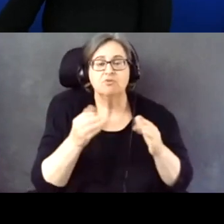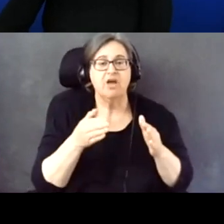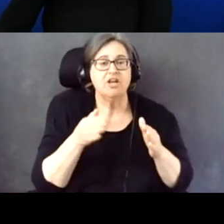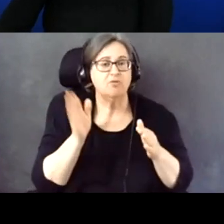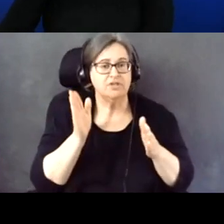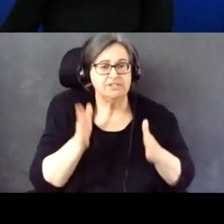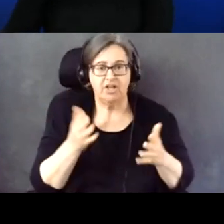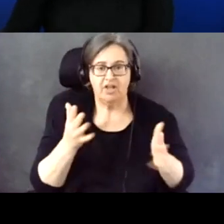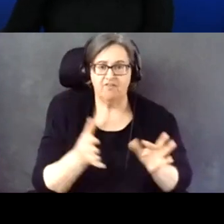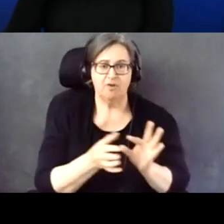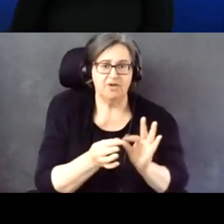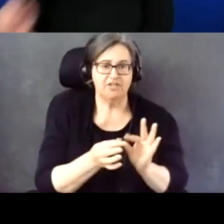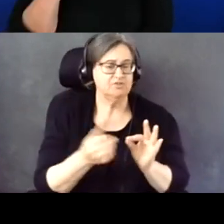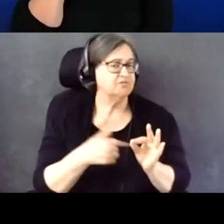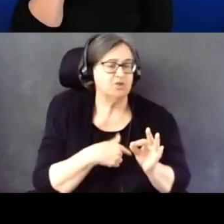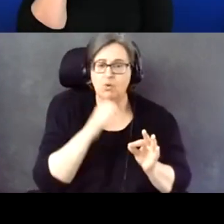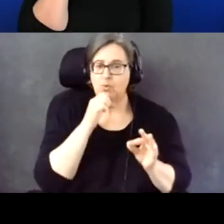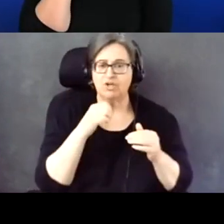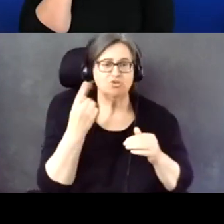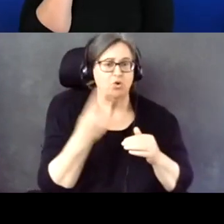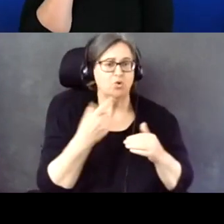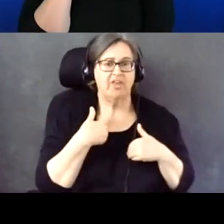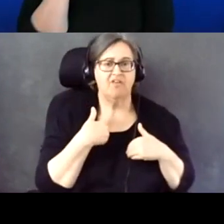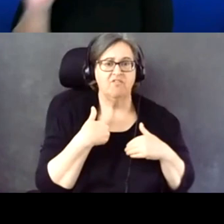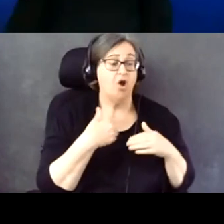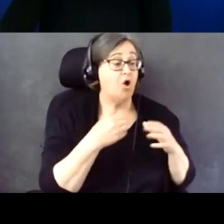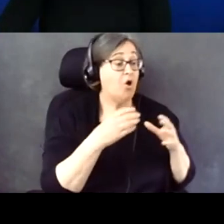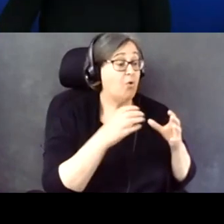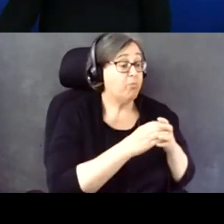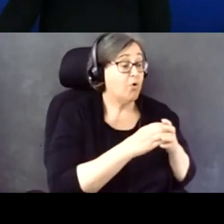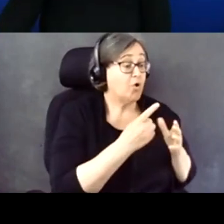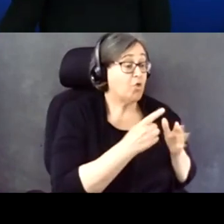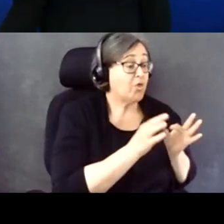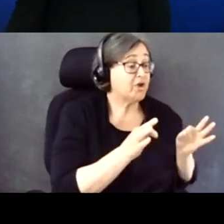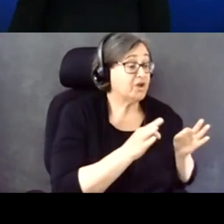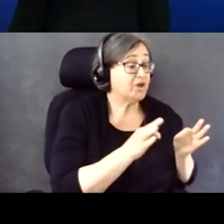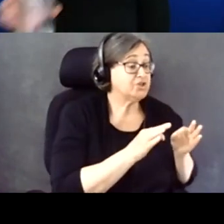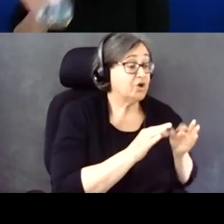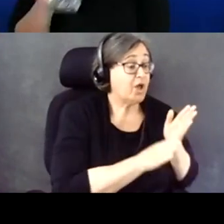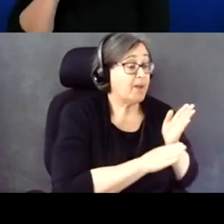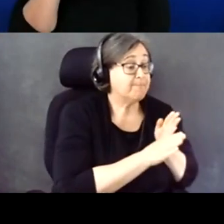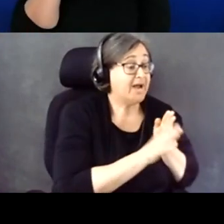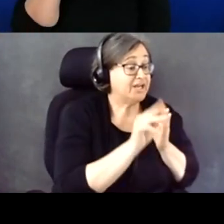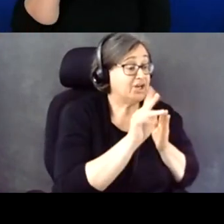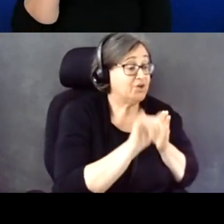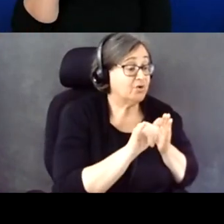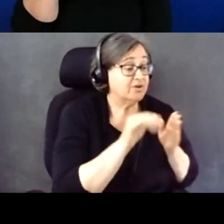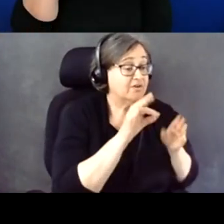right? We don't have just silos of oh, there's only a language minority voter or only a voter with disabilities.